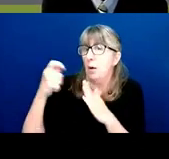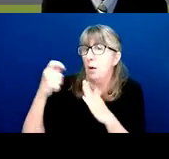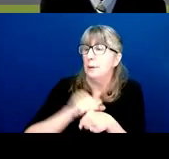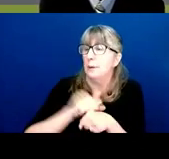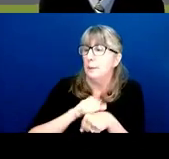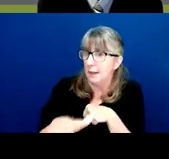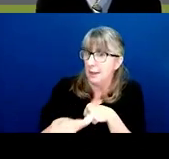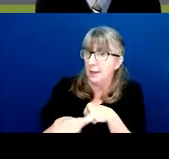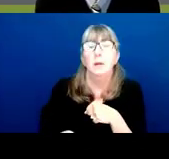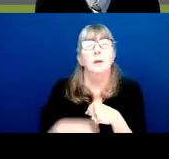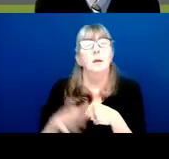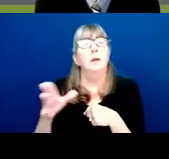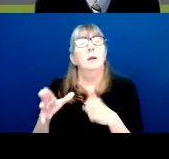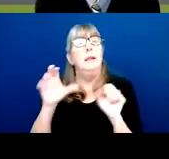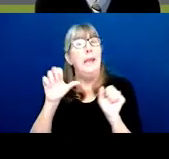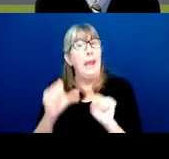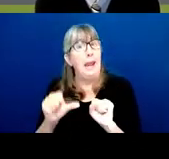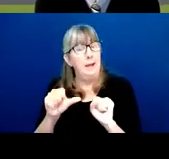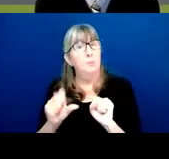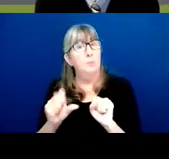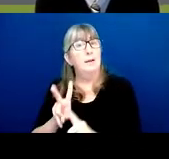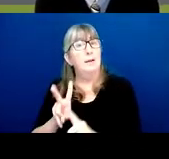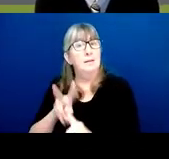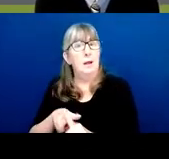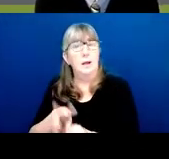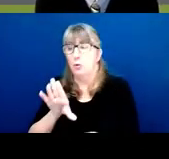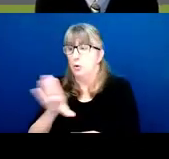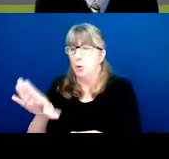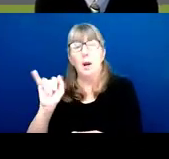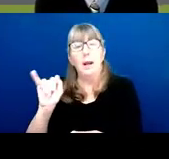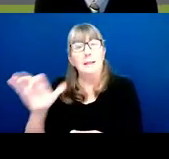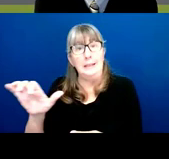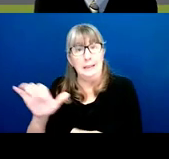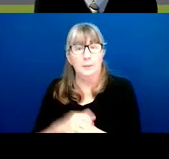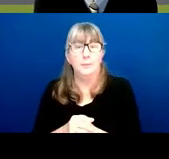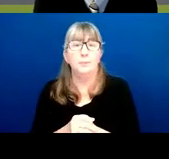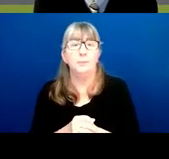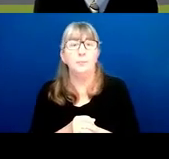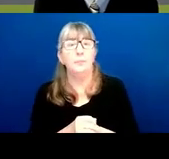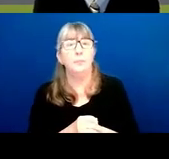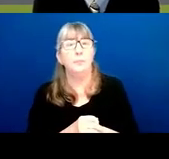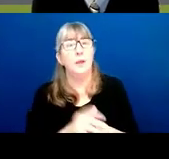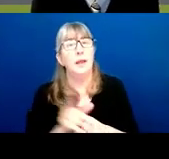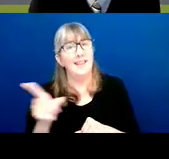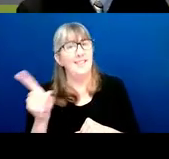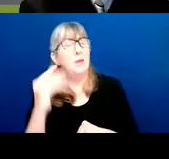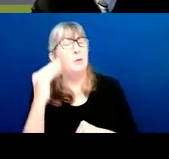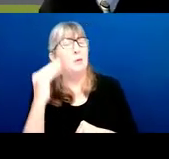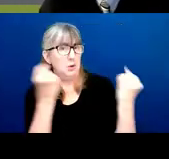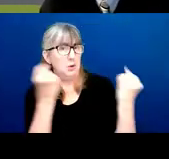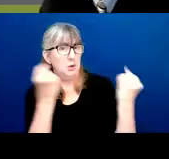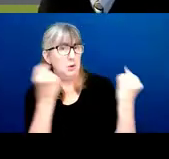Can my application be assigned to your IC?" And They will know what to do, but I'll give you a term,